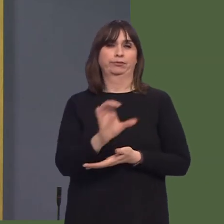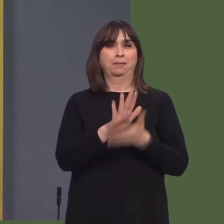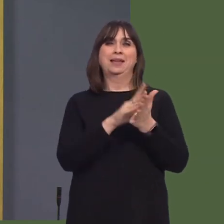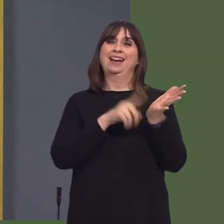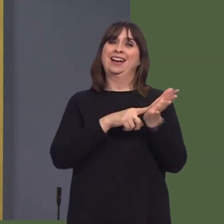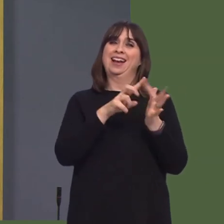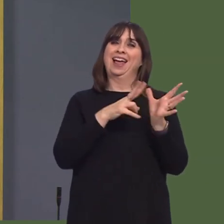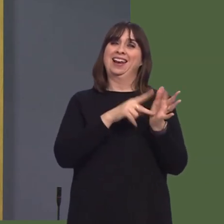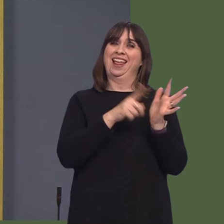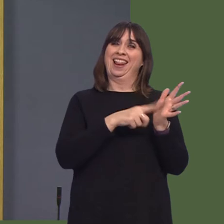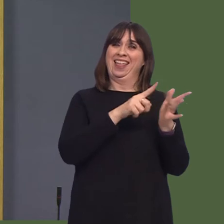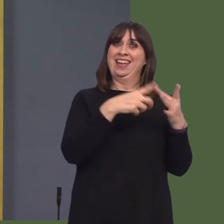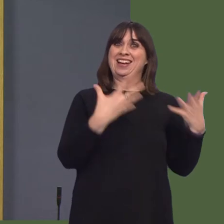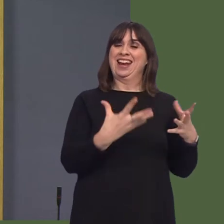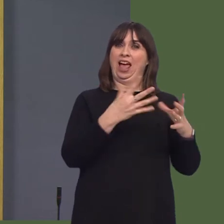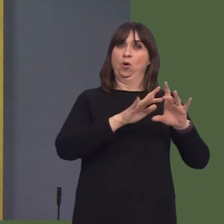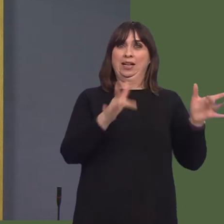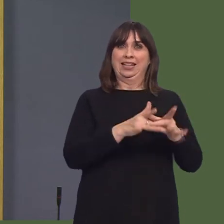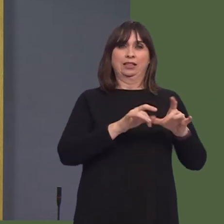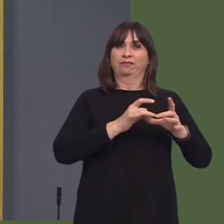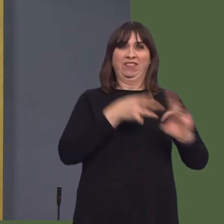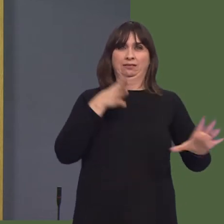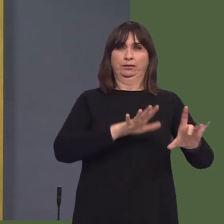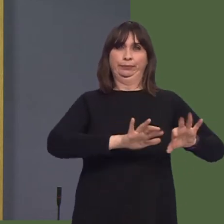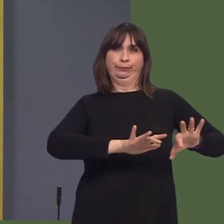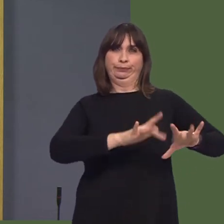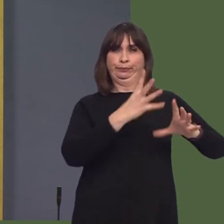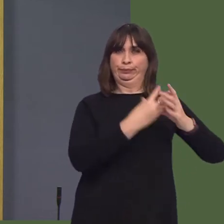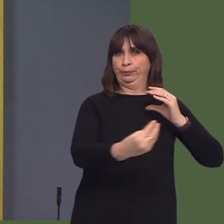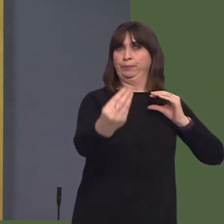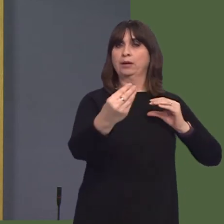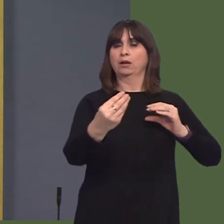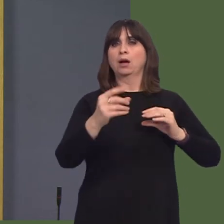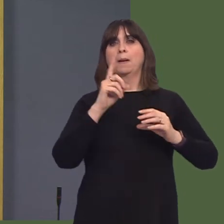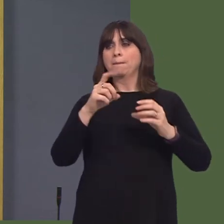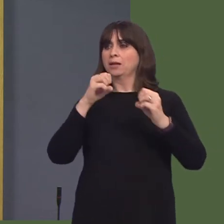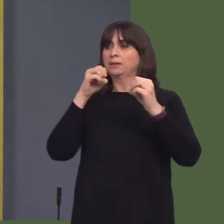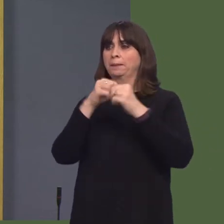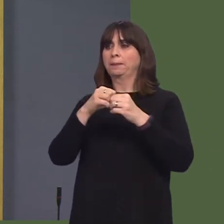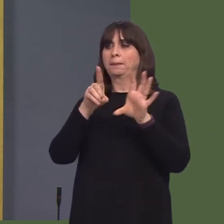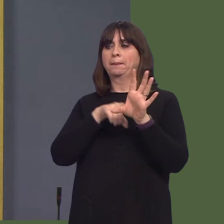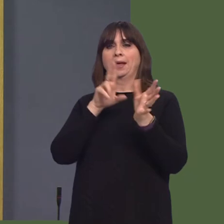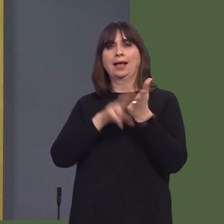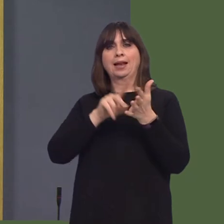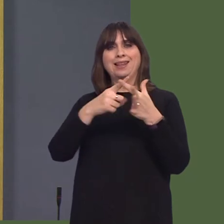Y Llywydd / The Llywydd: And, finally, question 8óDawn Bowden.